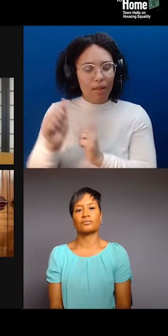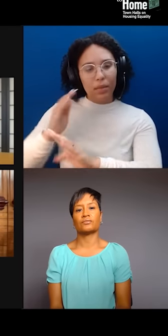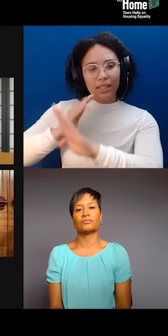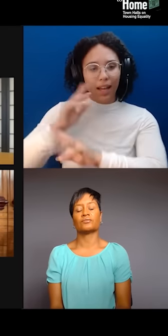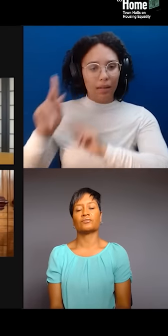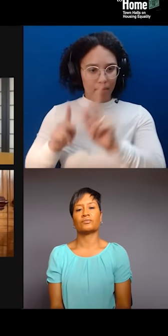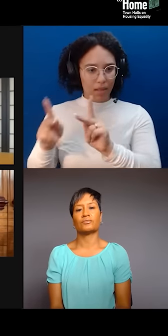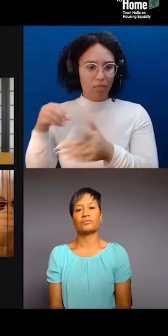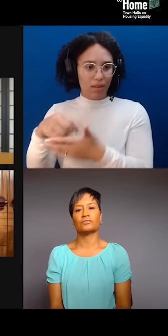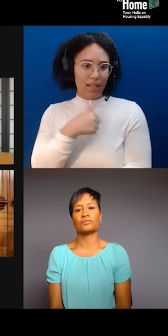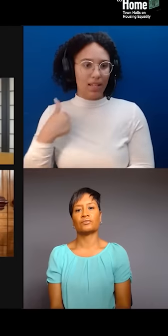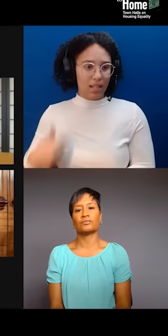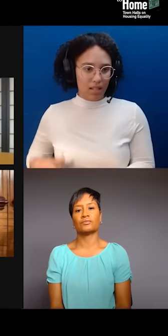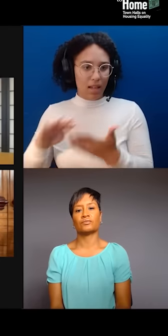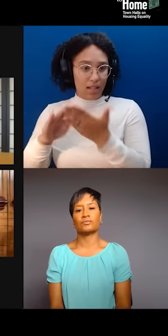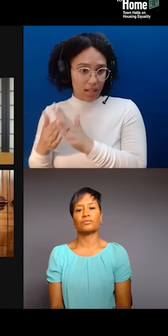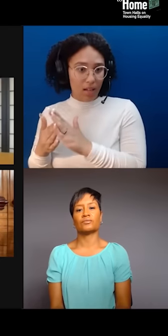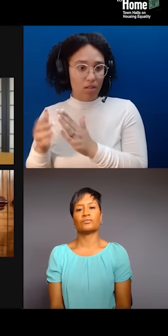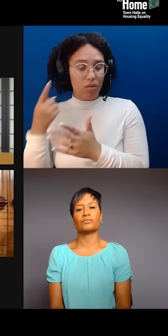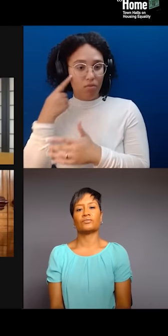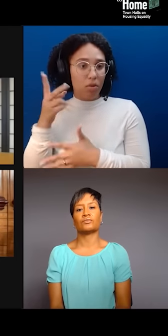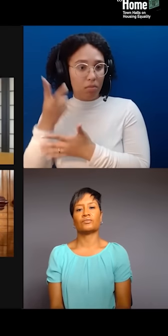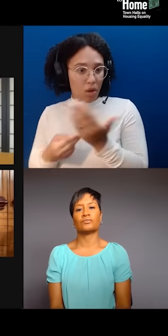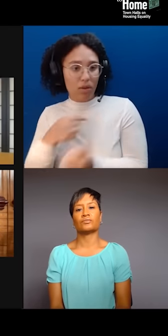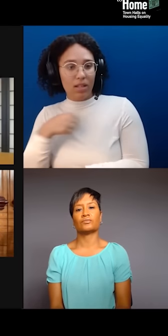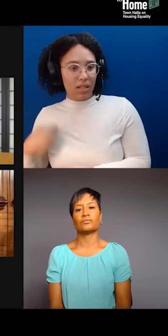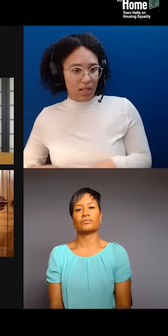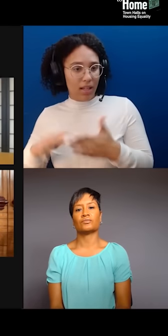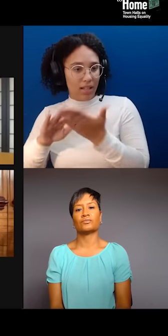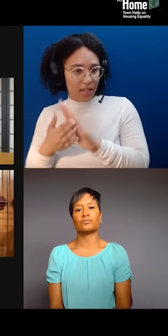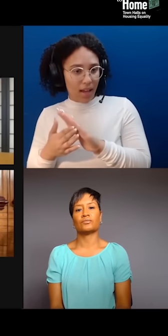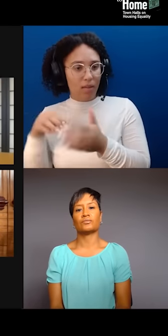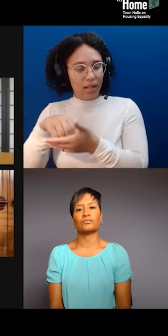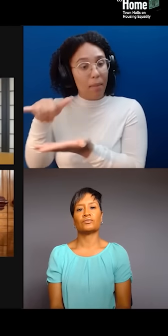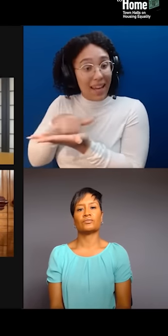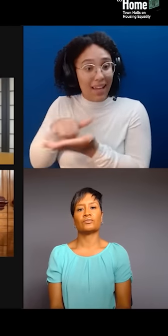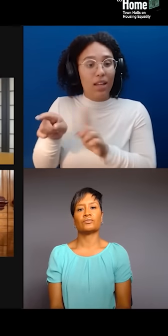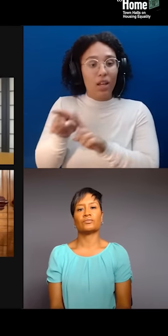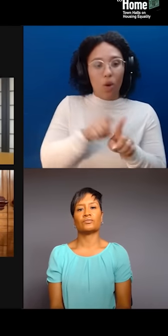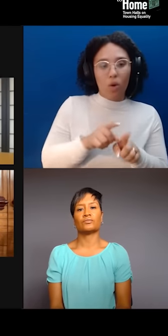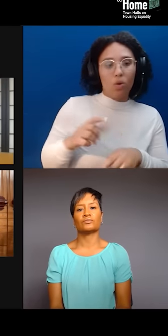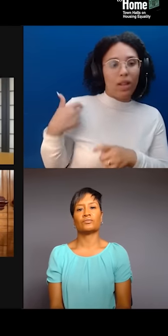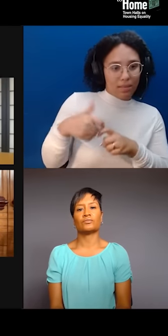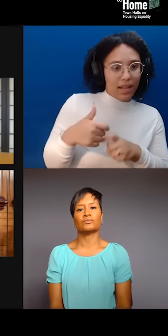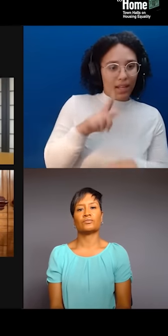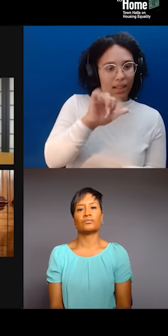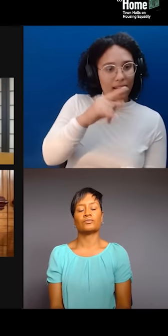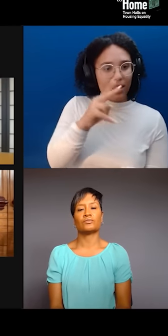So, there's a bunch of policies that community groups have put together that has been in existence for 10 years now. It's called the Chinatown Working Group plan.